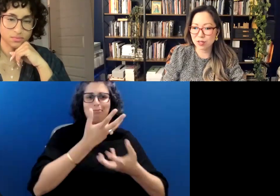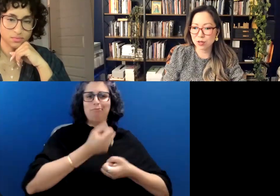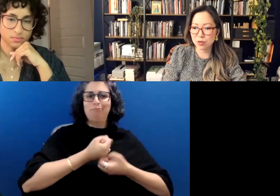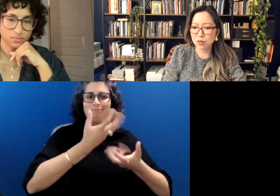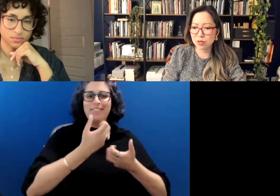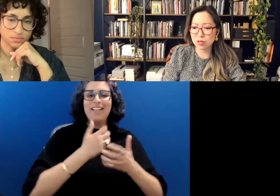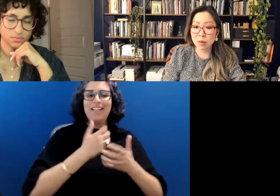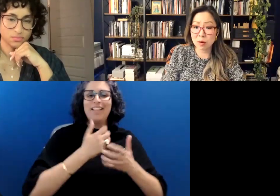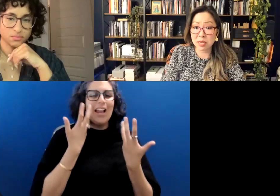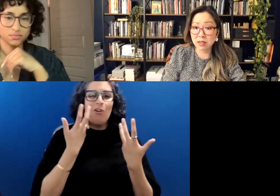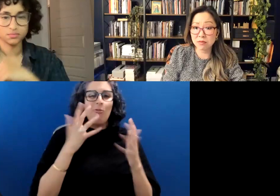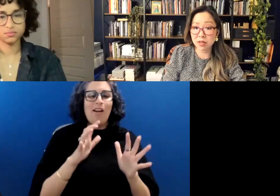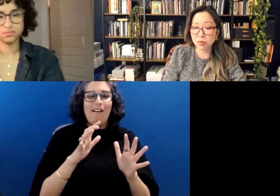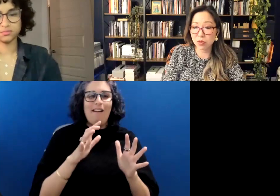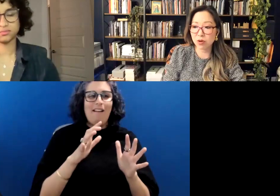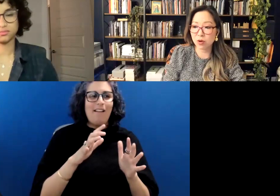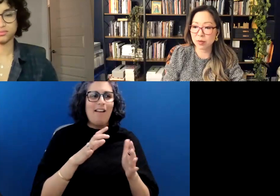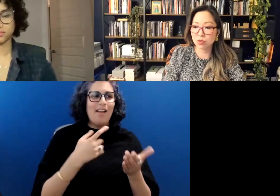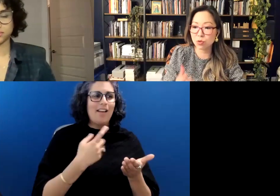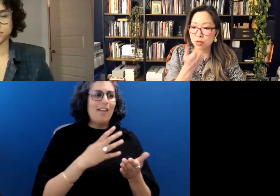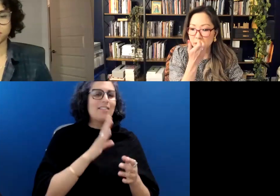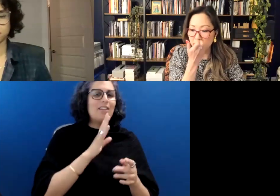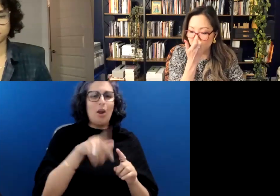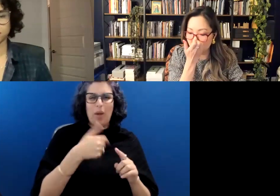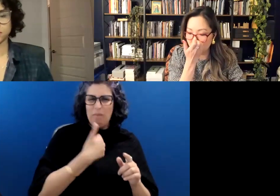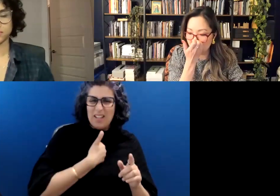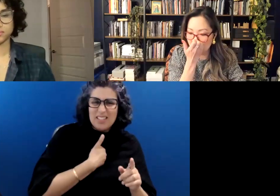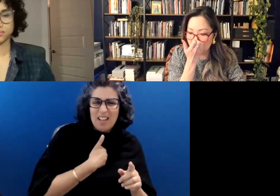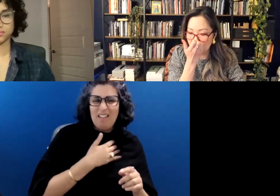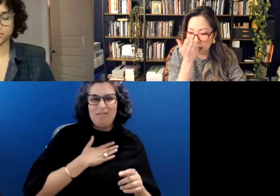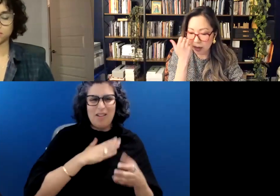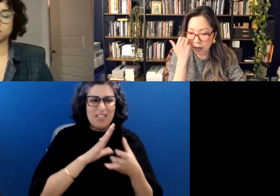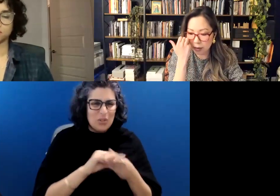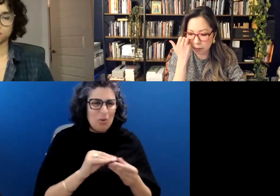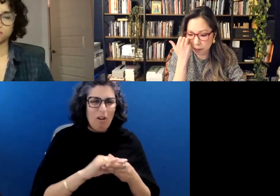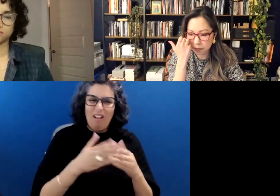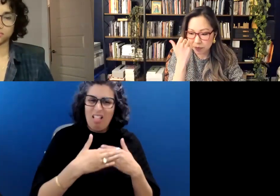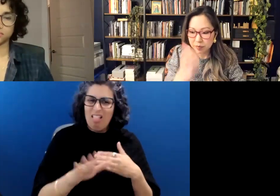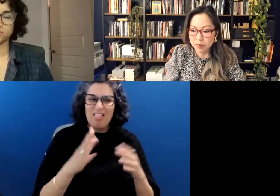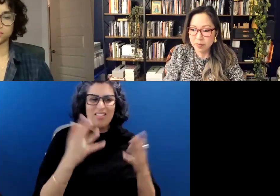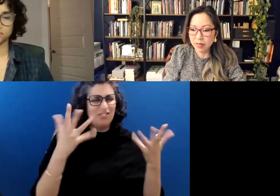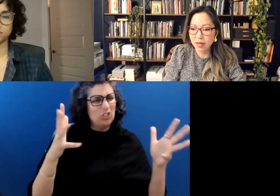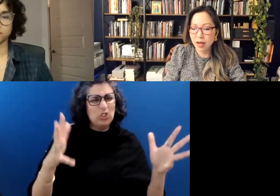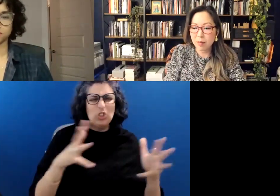to talk about myself anymore or my story anymore.